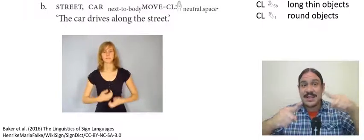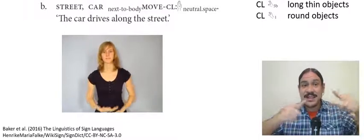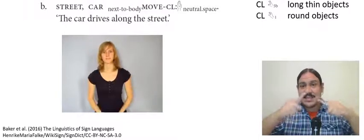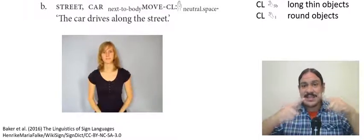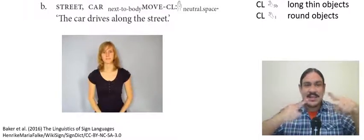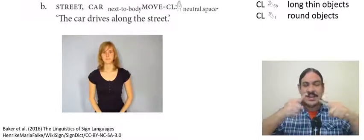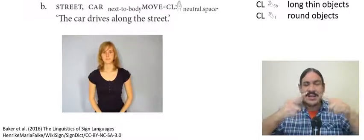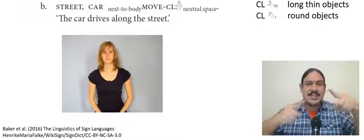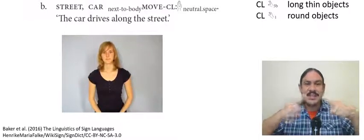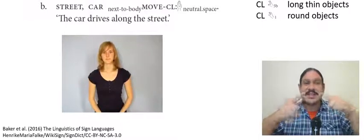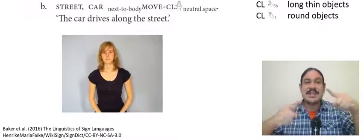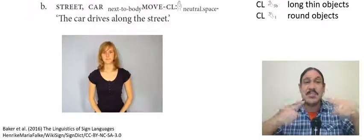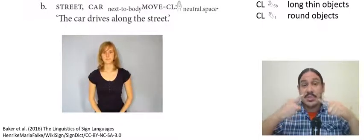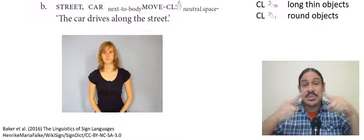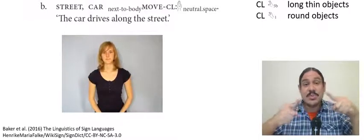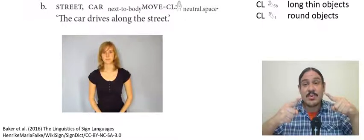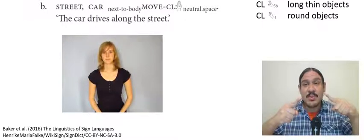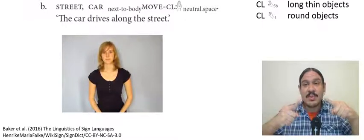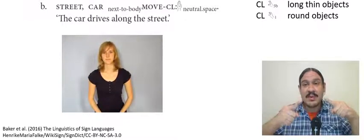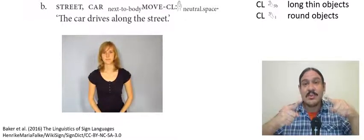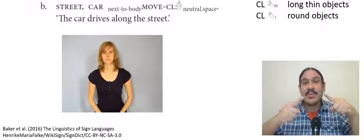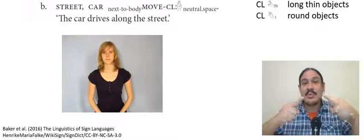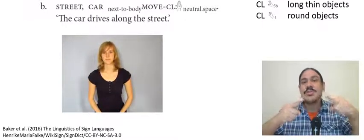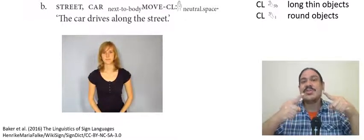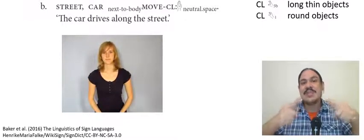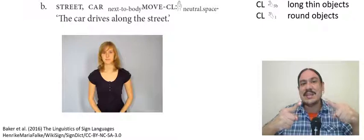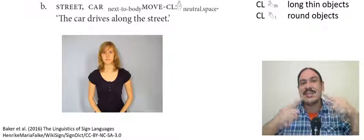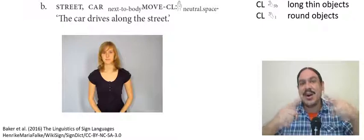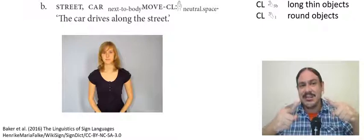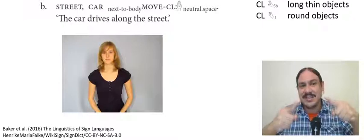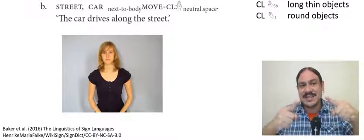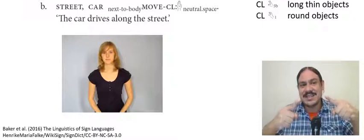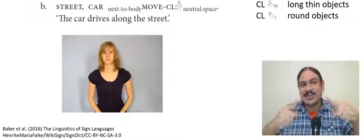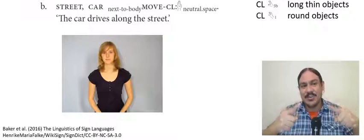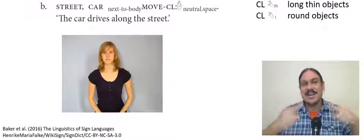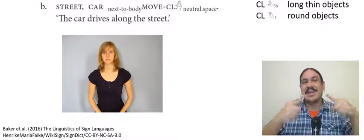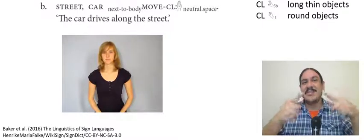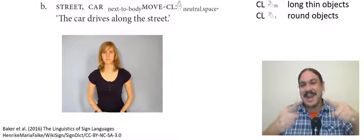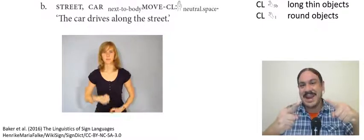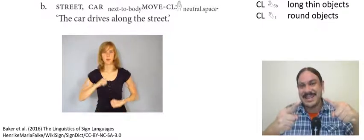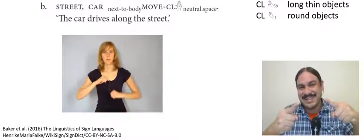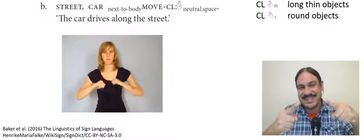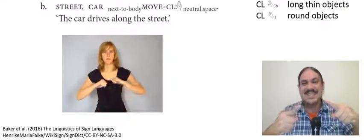a vehicle-shaped object like a car so this is the moving